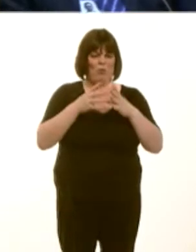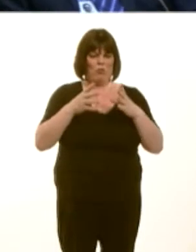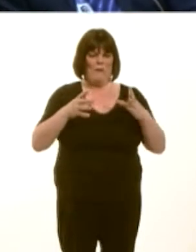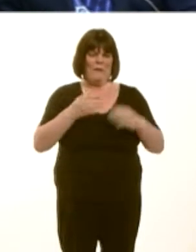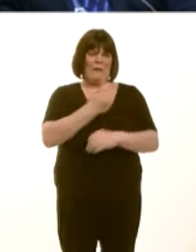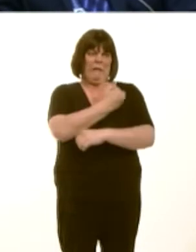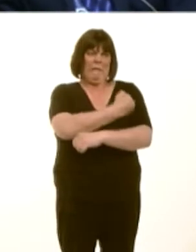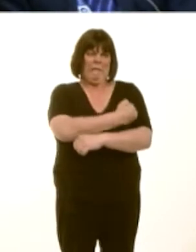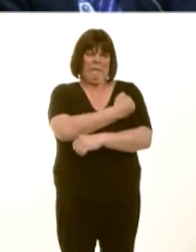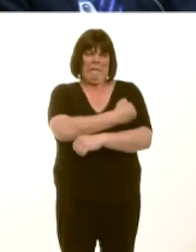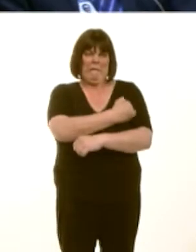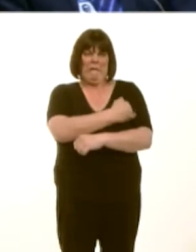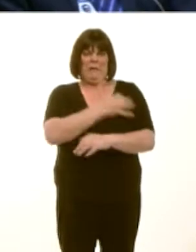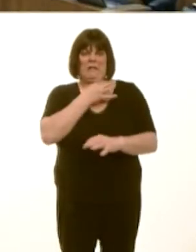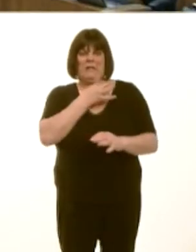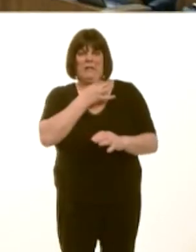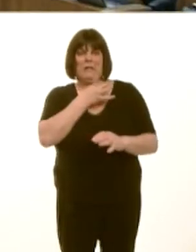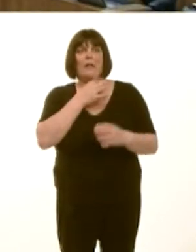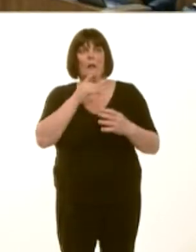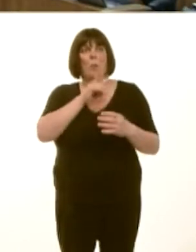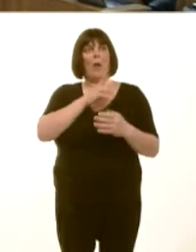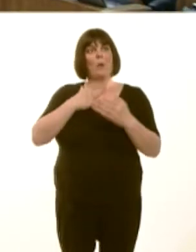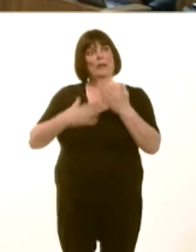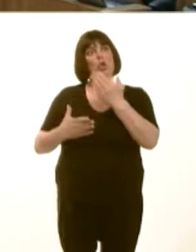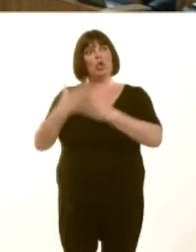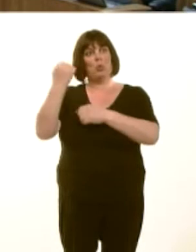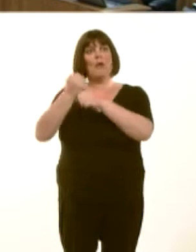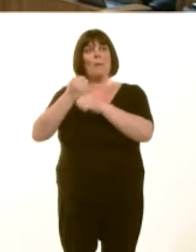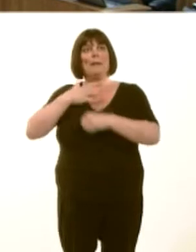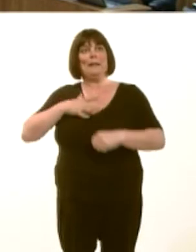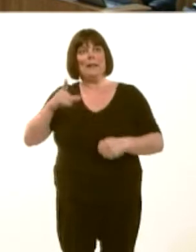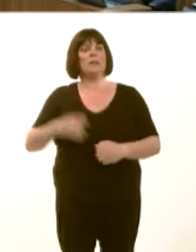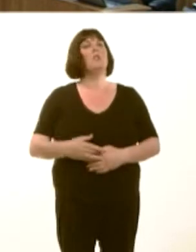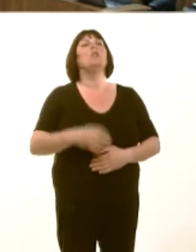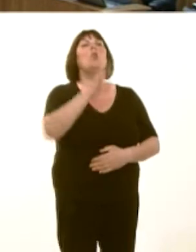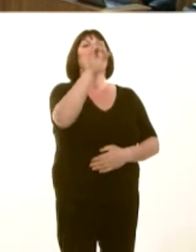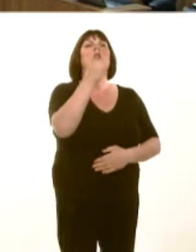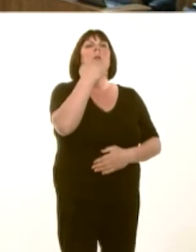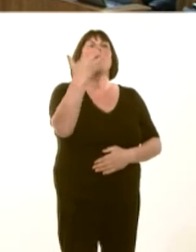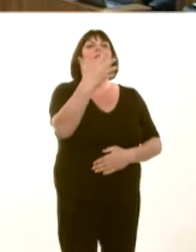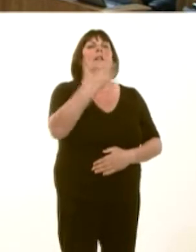A wnaiff y Gweinidog ddatganiad am gymorth iechyd meddwl yng ngogledd Cymru?